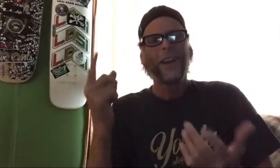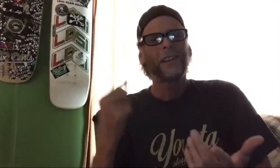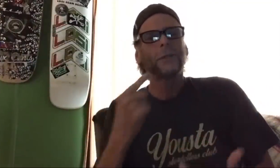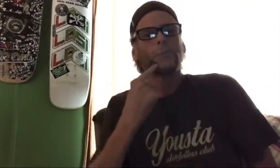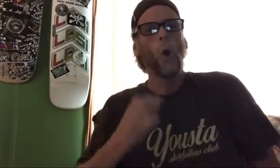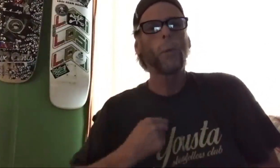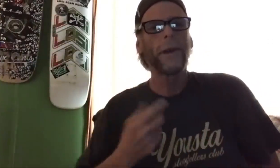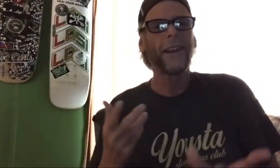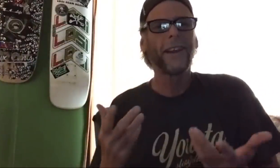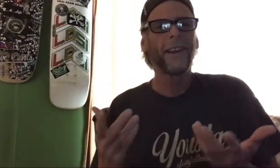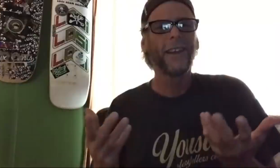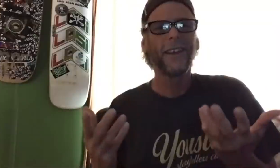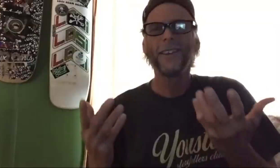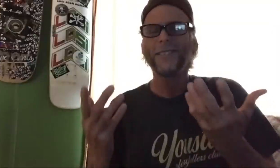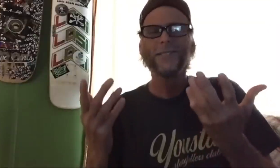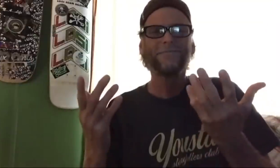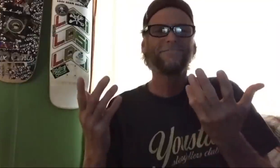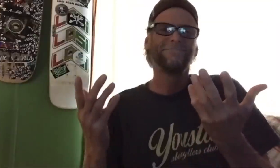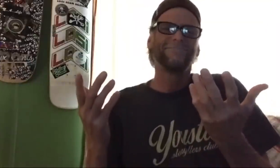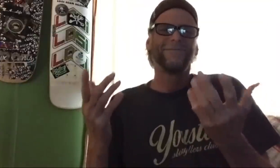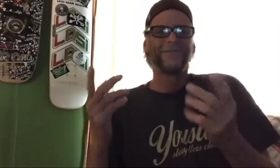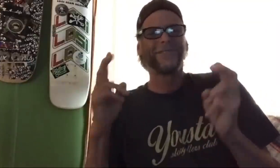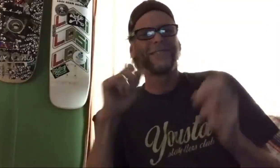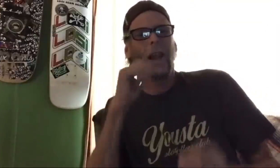That disappointed me.